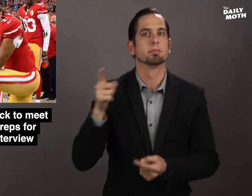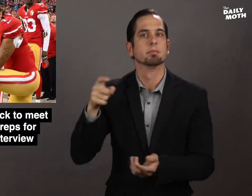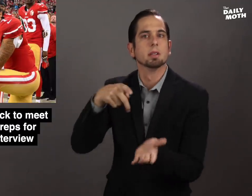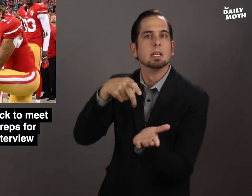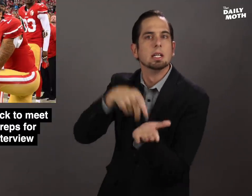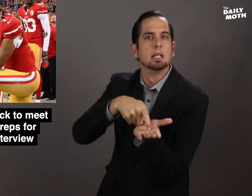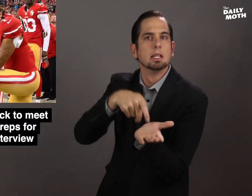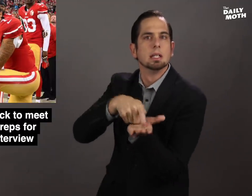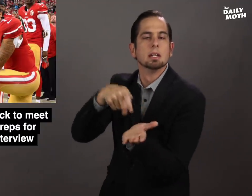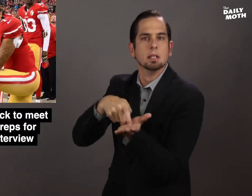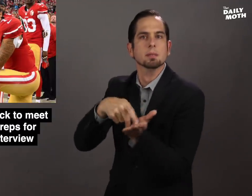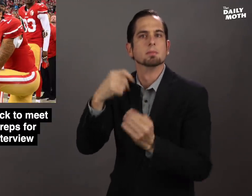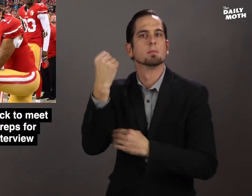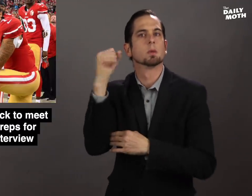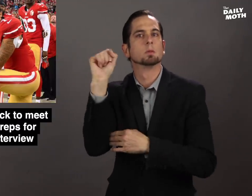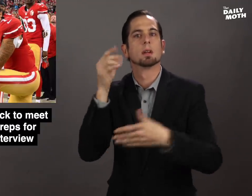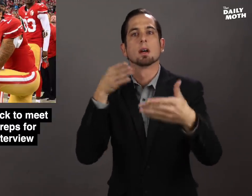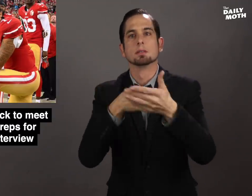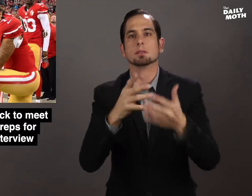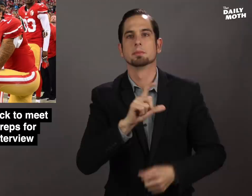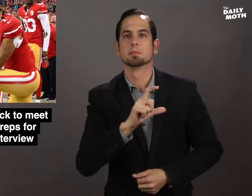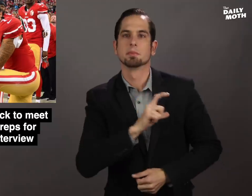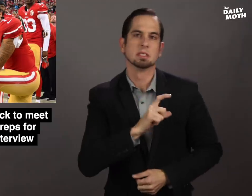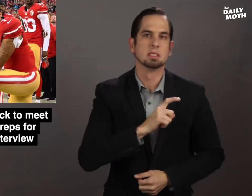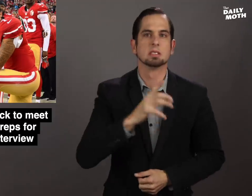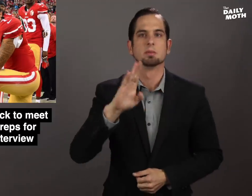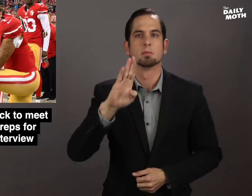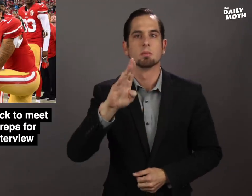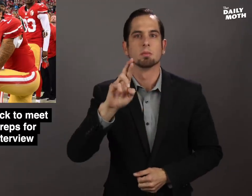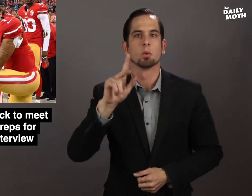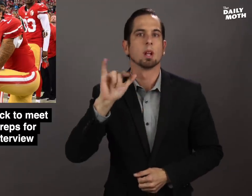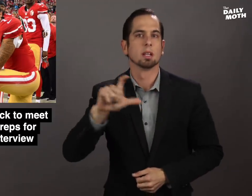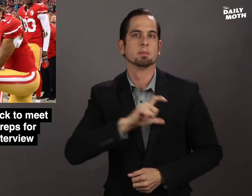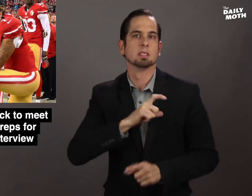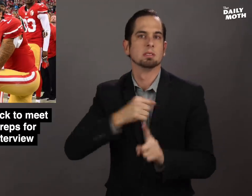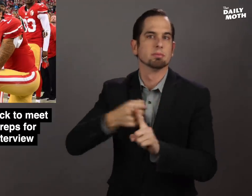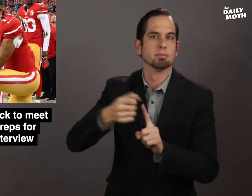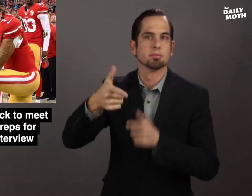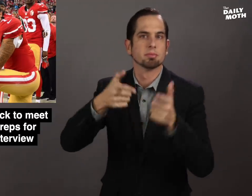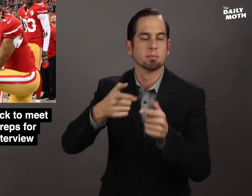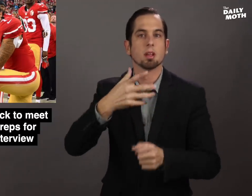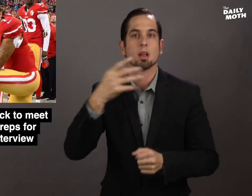after he kneeled in protest against police brutality and